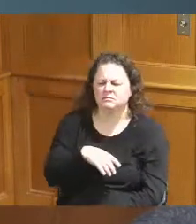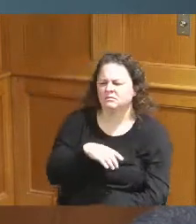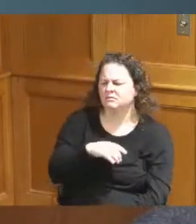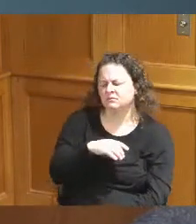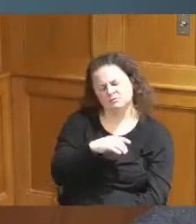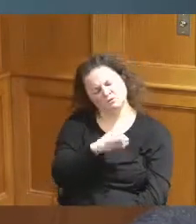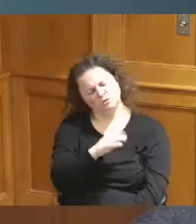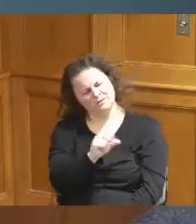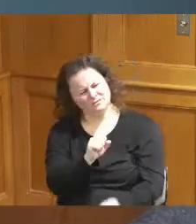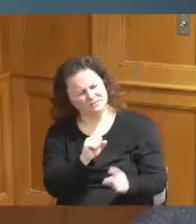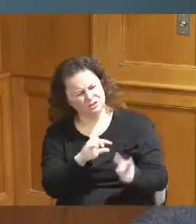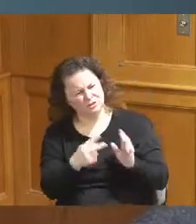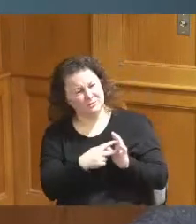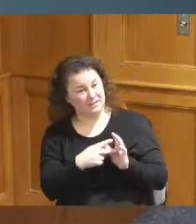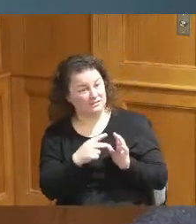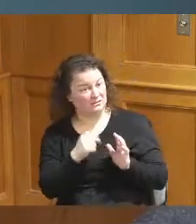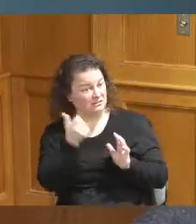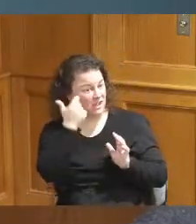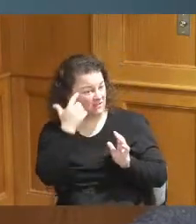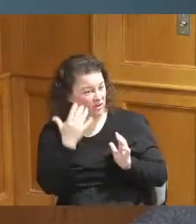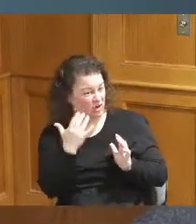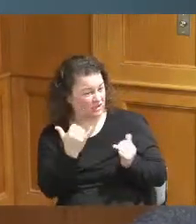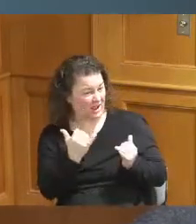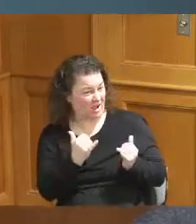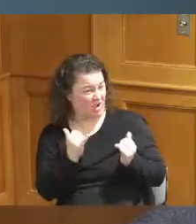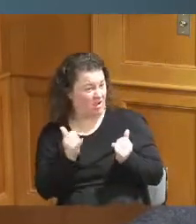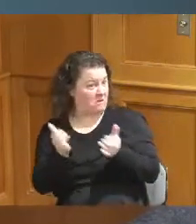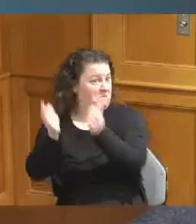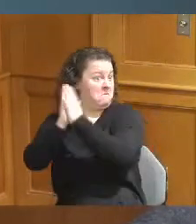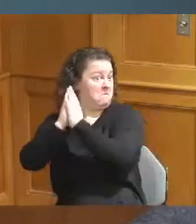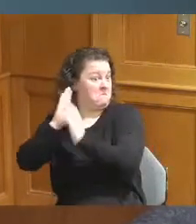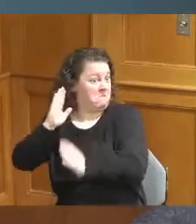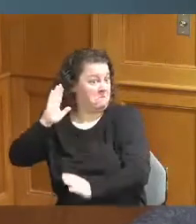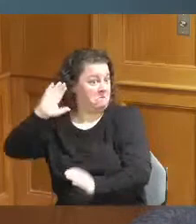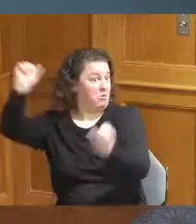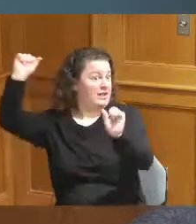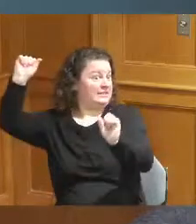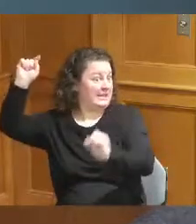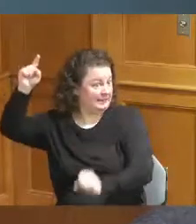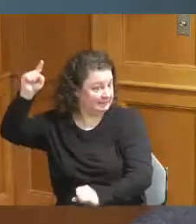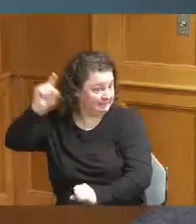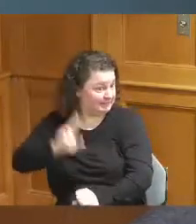Governor go to the President is that what you're saying well yeah we call them up we'll call them